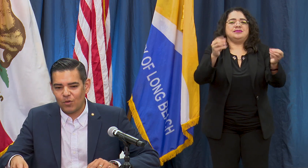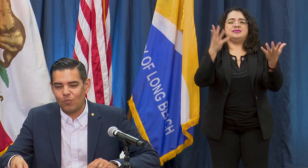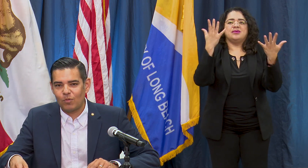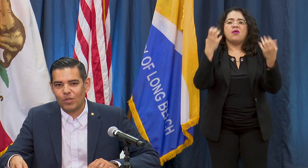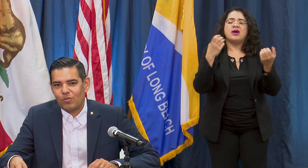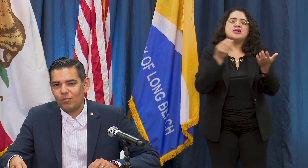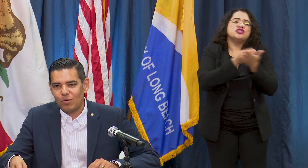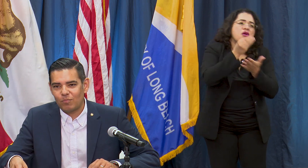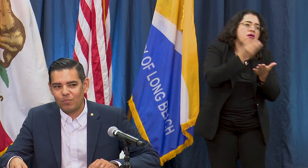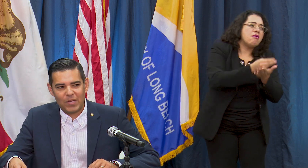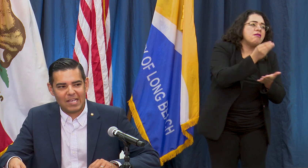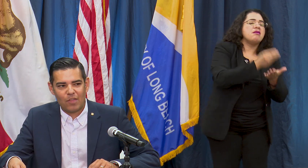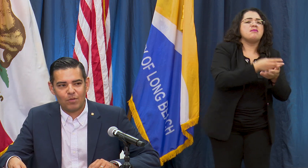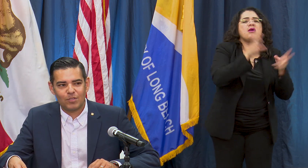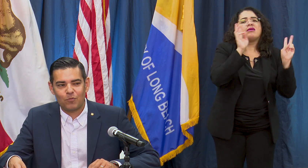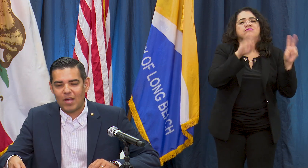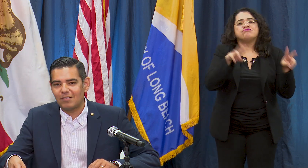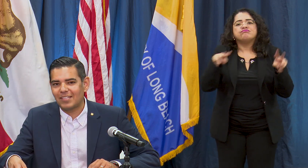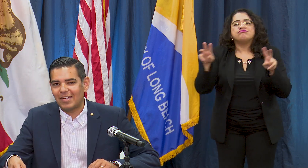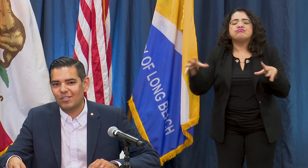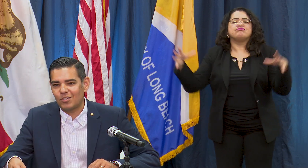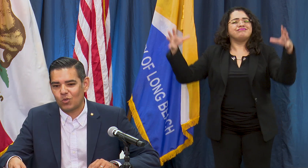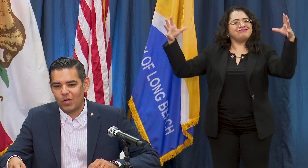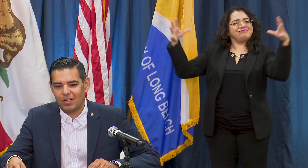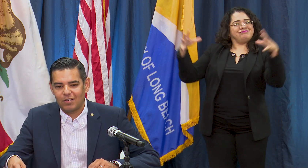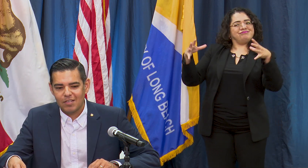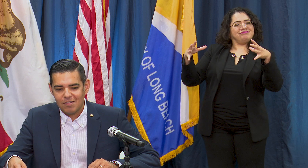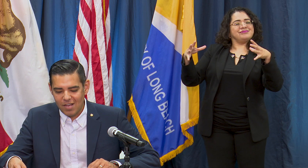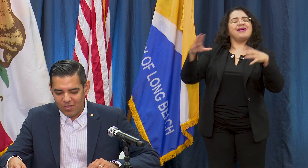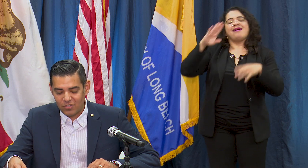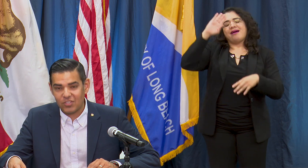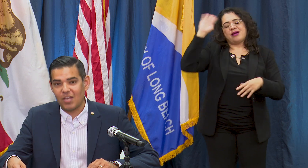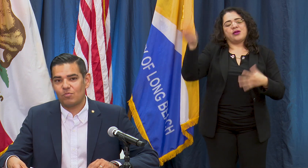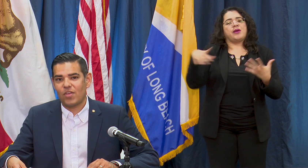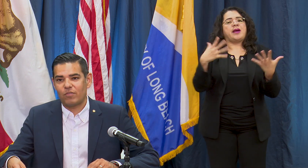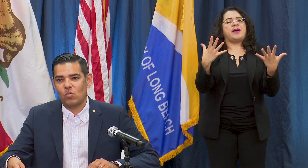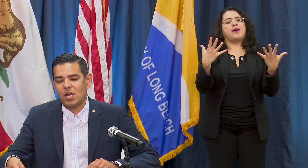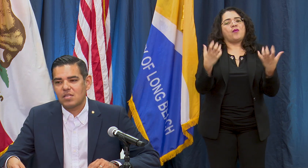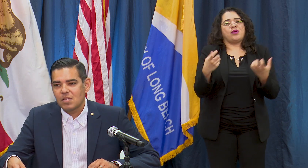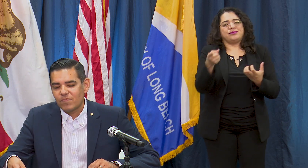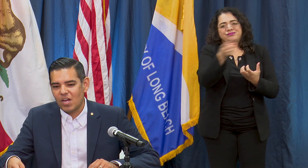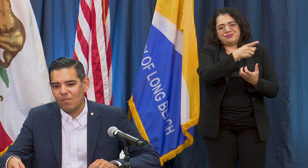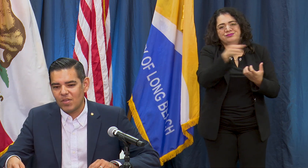know with big gatherings of friends and enjoying the sun with everyone you know